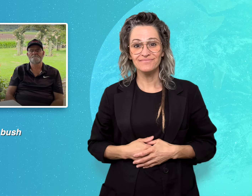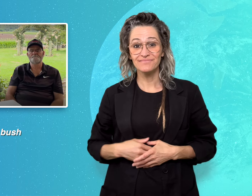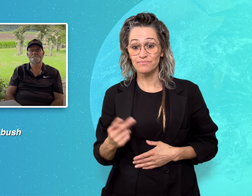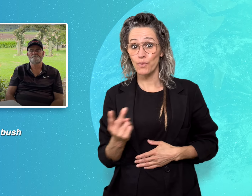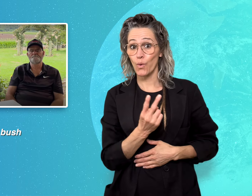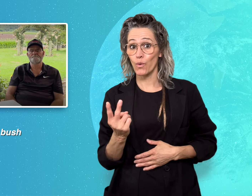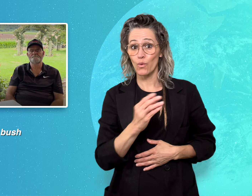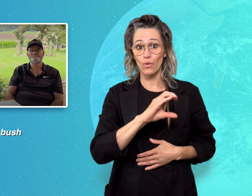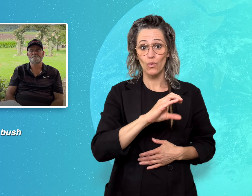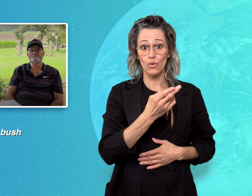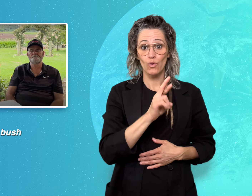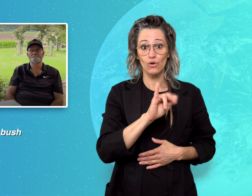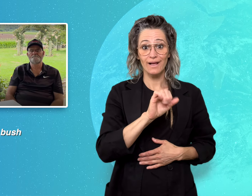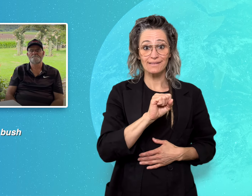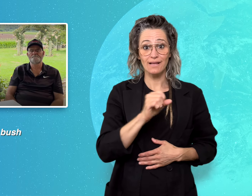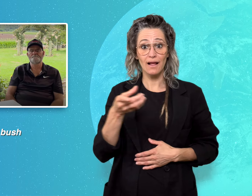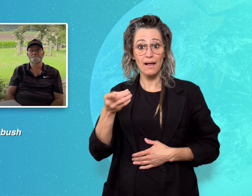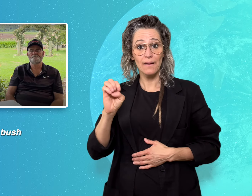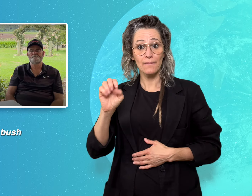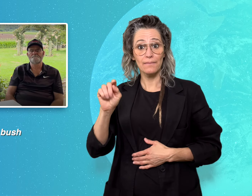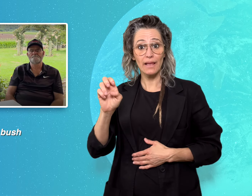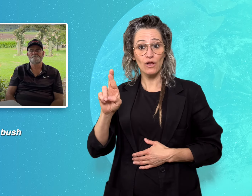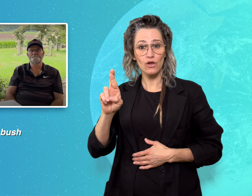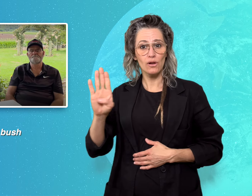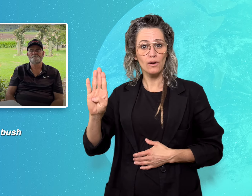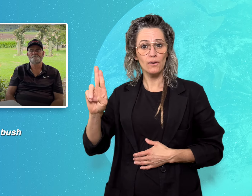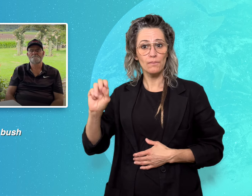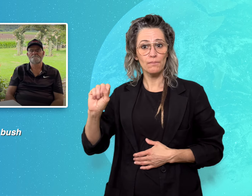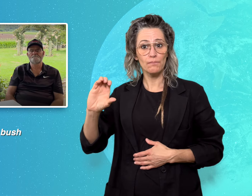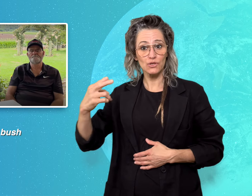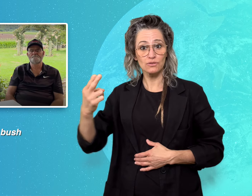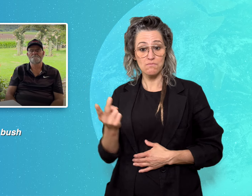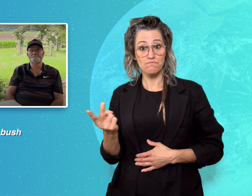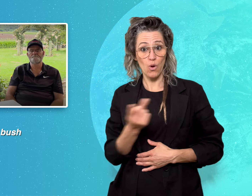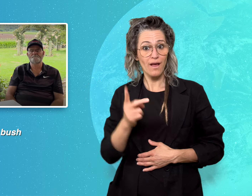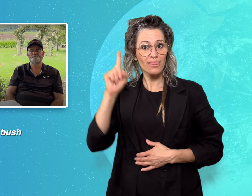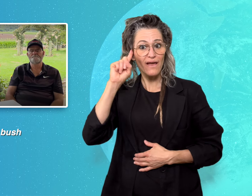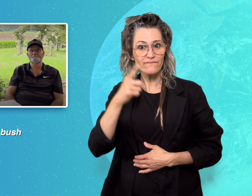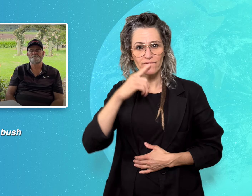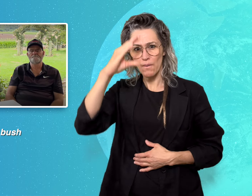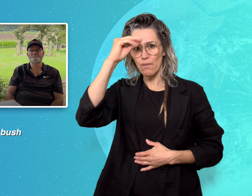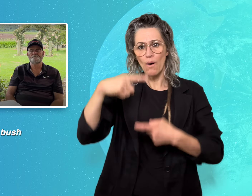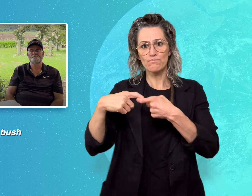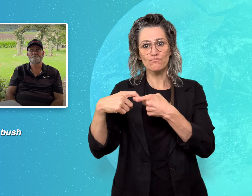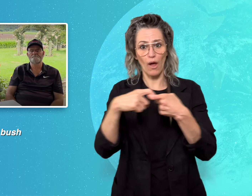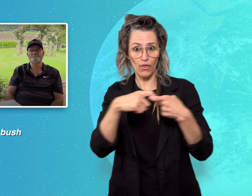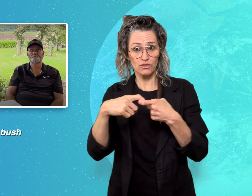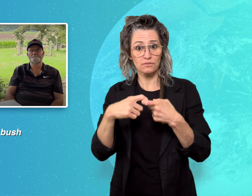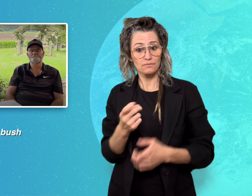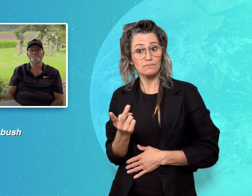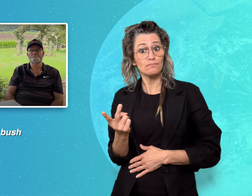Chris and Peter Busch are two Deaf brothers and third-generation